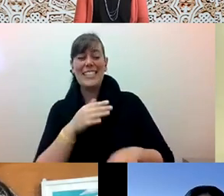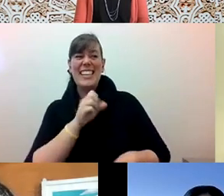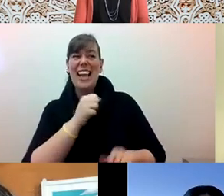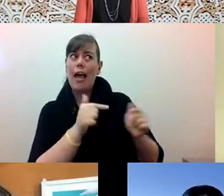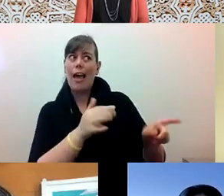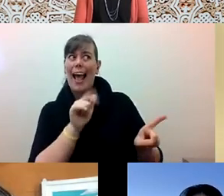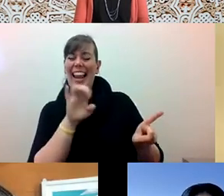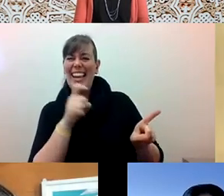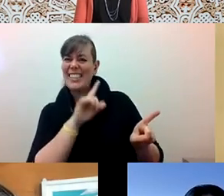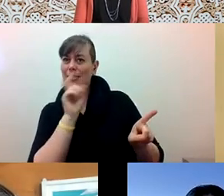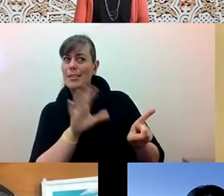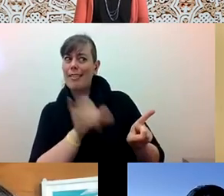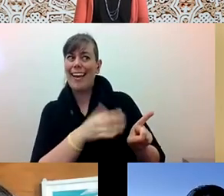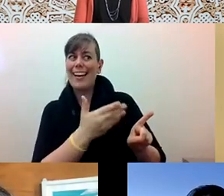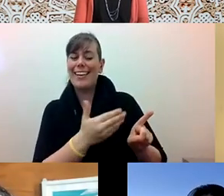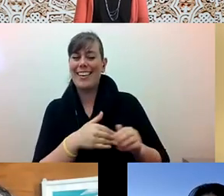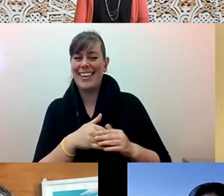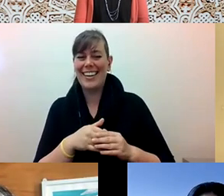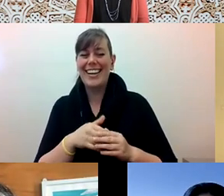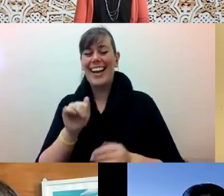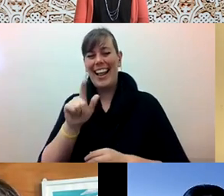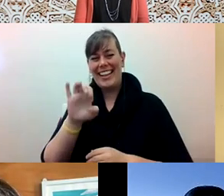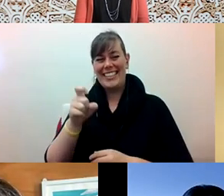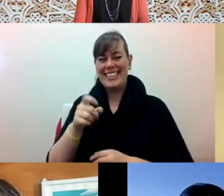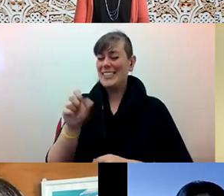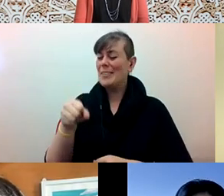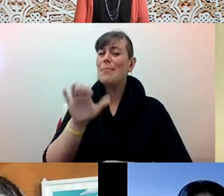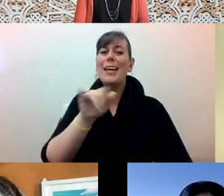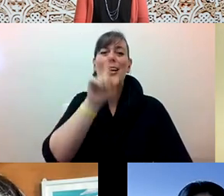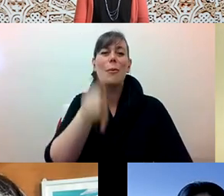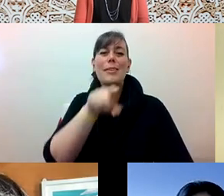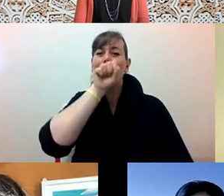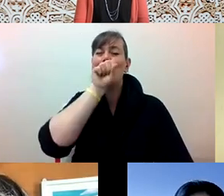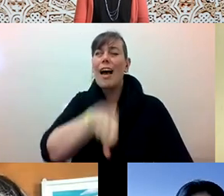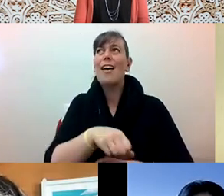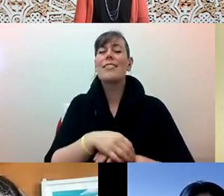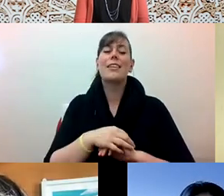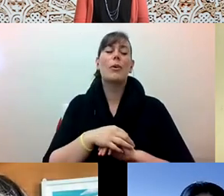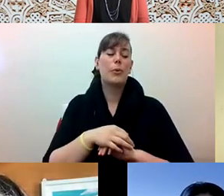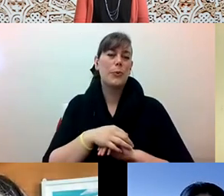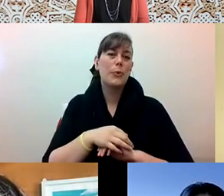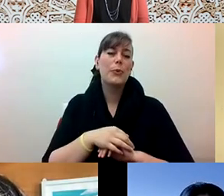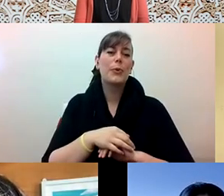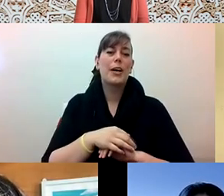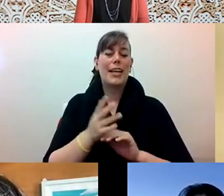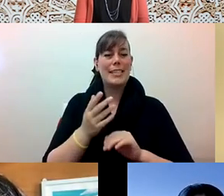Diane Fujino: That's an Alex question. Alex Tom he/him: yeah I love this question this actually gets to the other one the counselor was asking too.